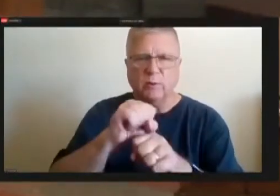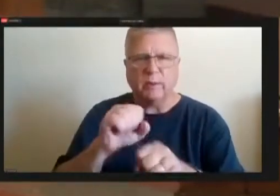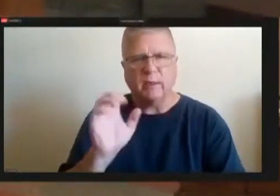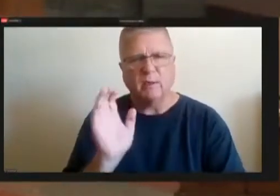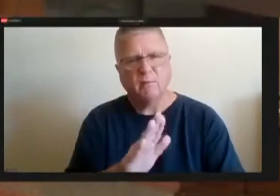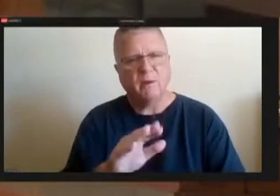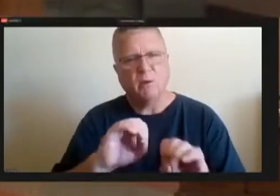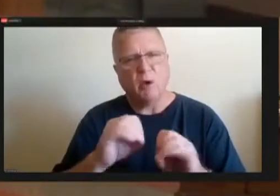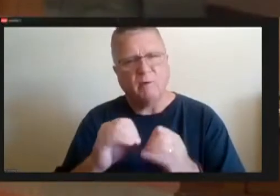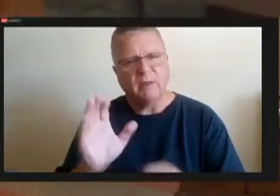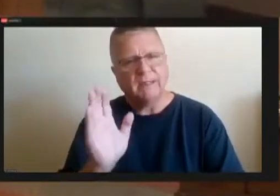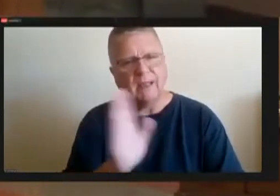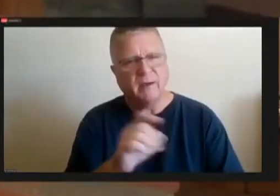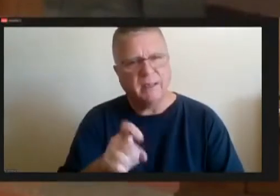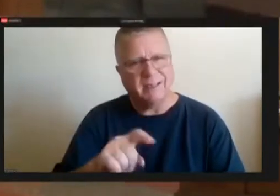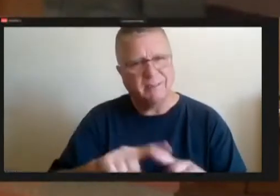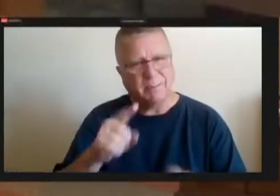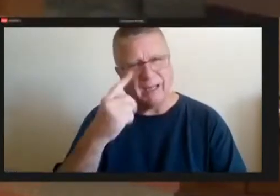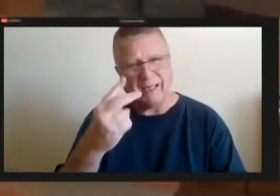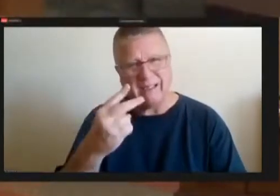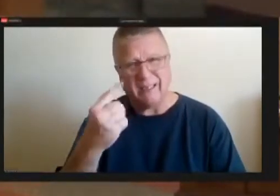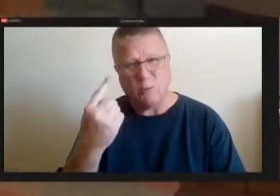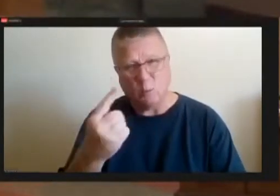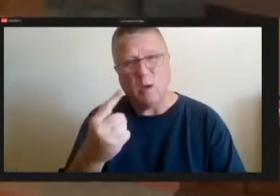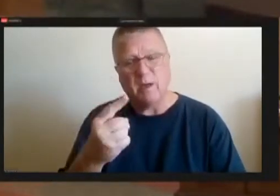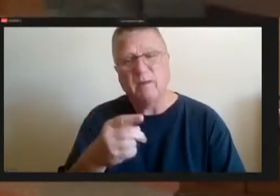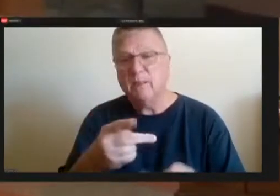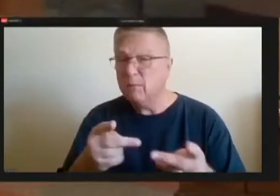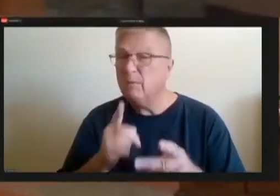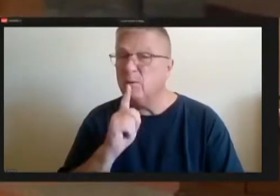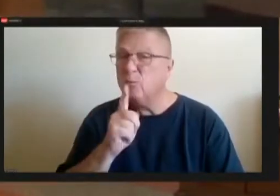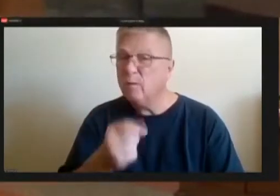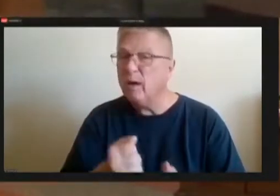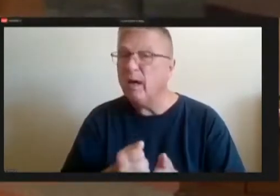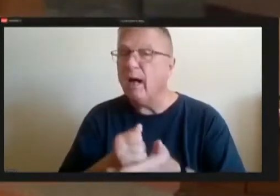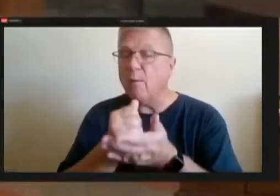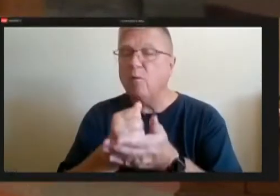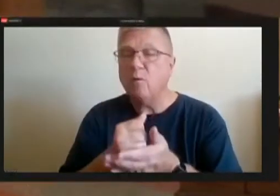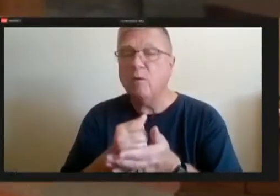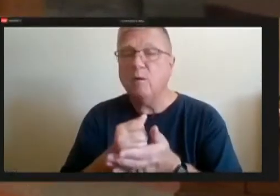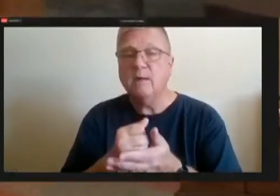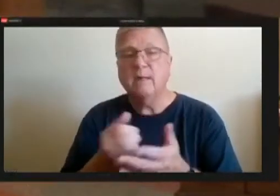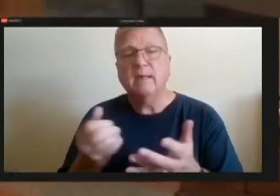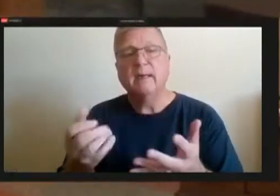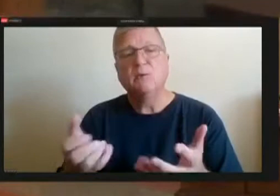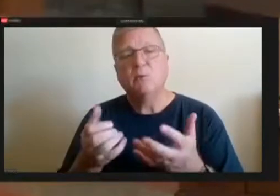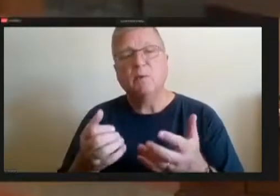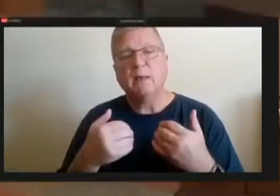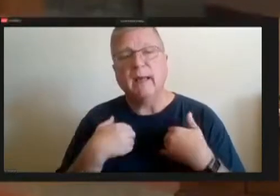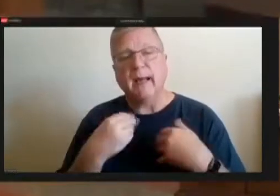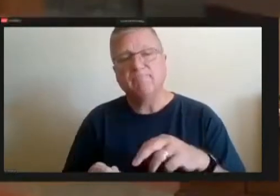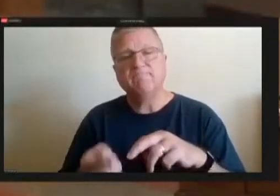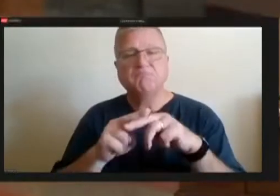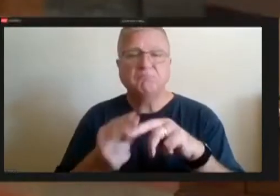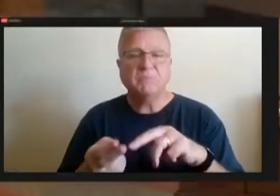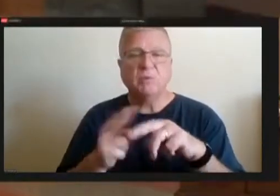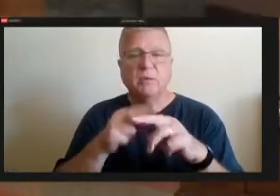of these positions being incredibly helpful as we aim to hold increased and better facilitated